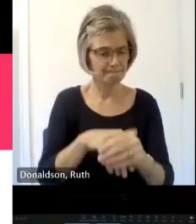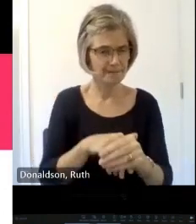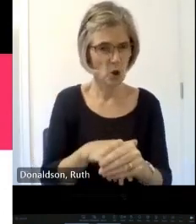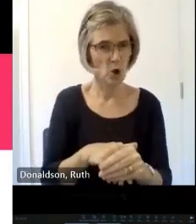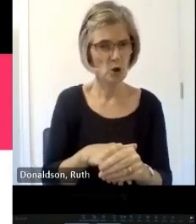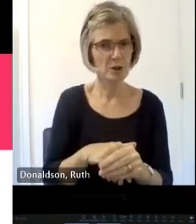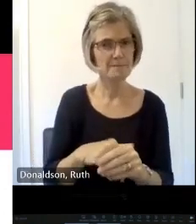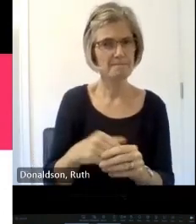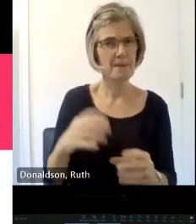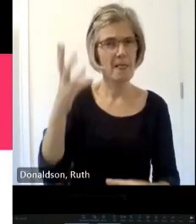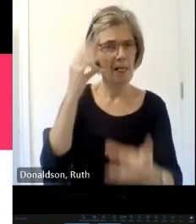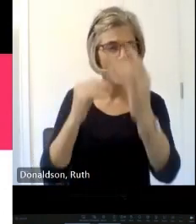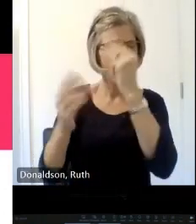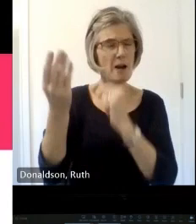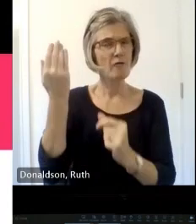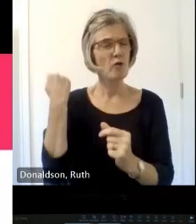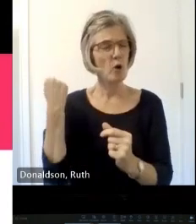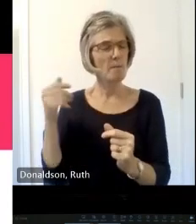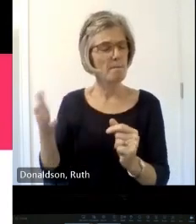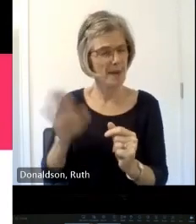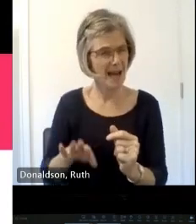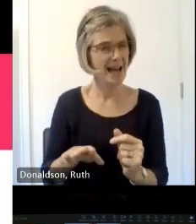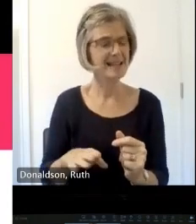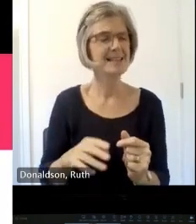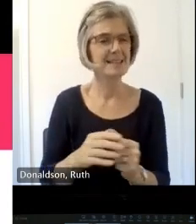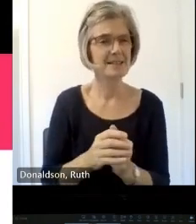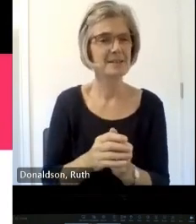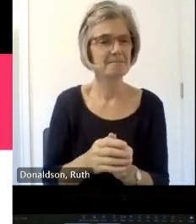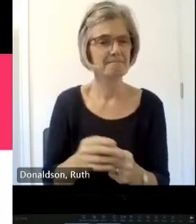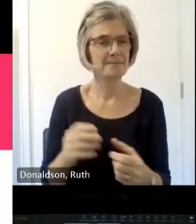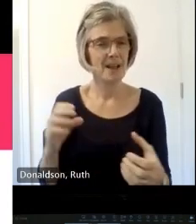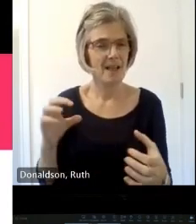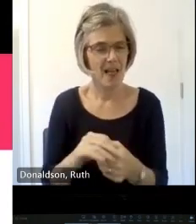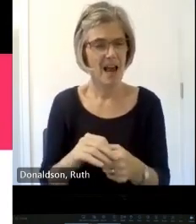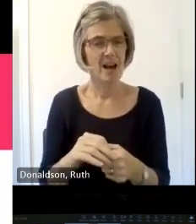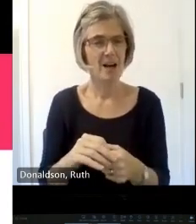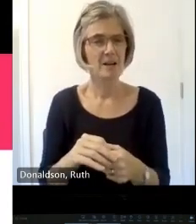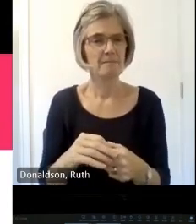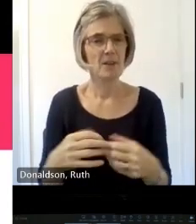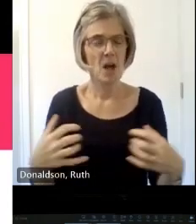and Equitable Futures I've loved the papers today and recent acquisitions include a brick